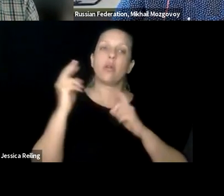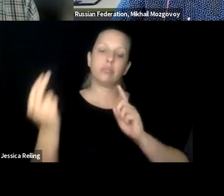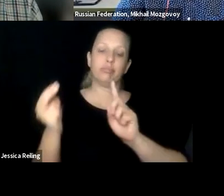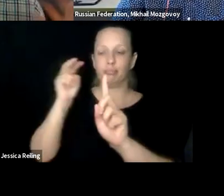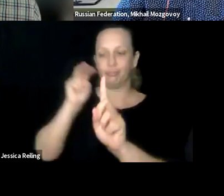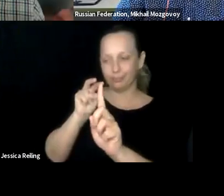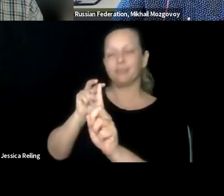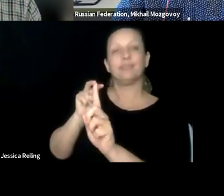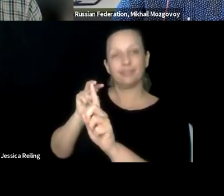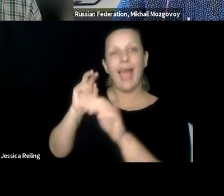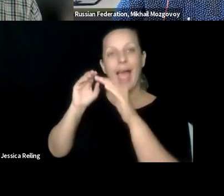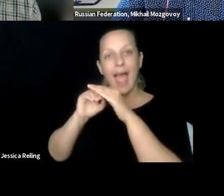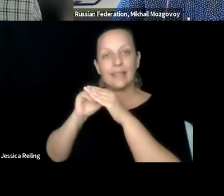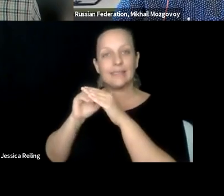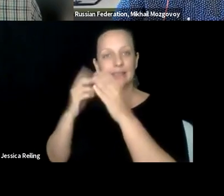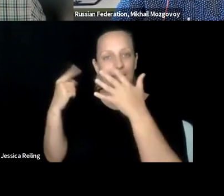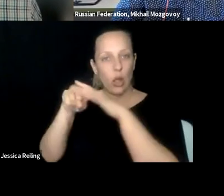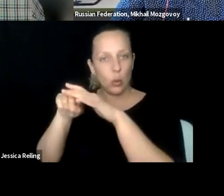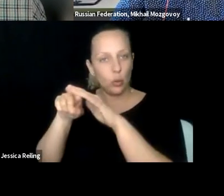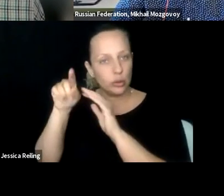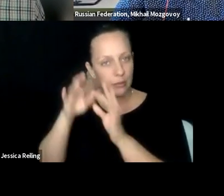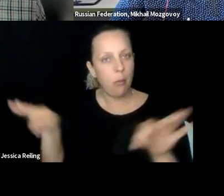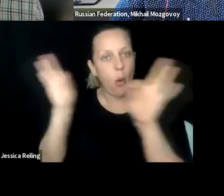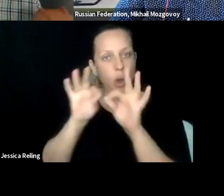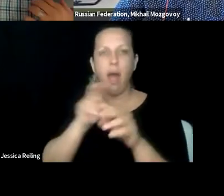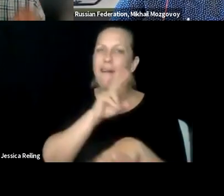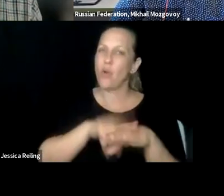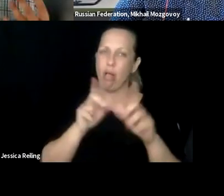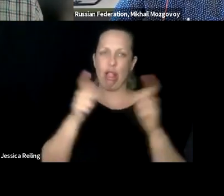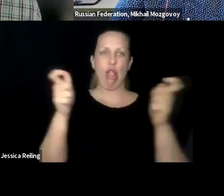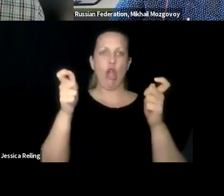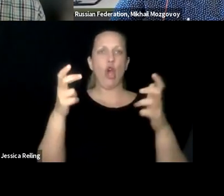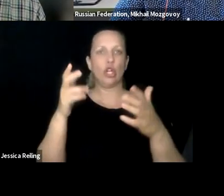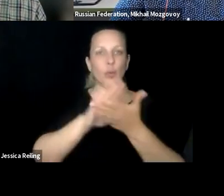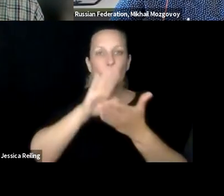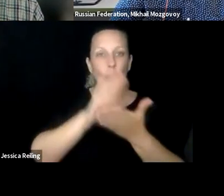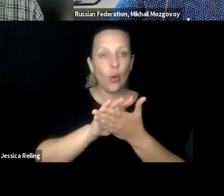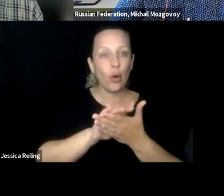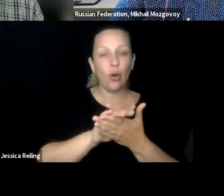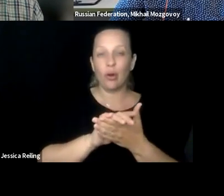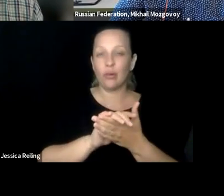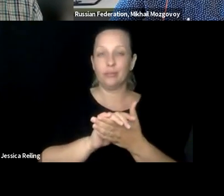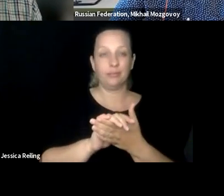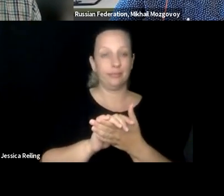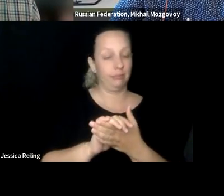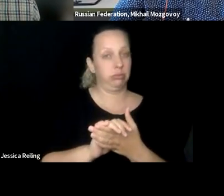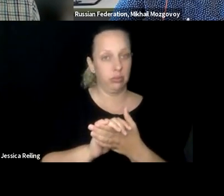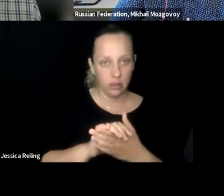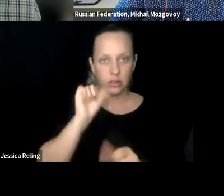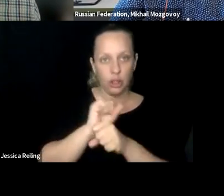people as a priorities or issues of concern, or to have the lens of access and inclusion, and then of course